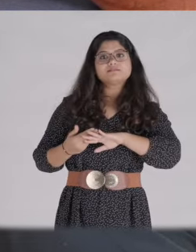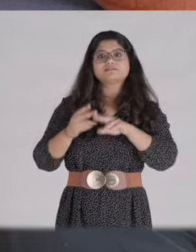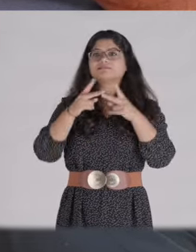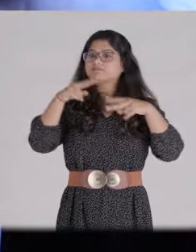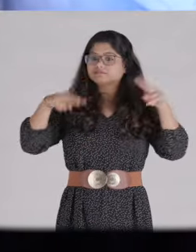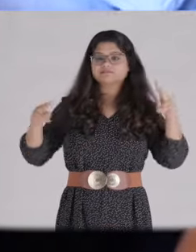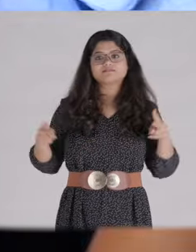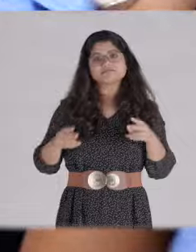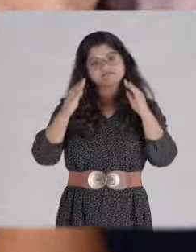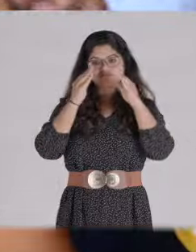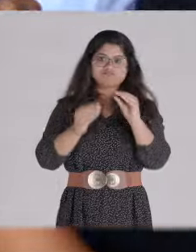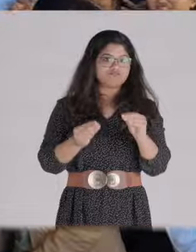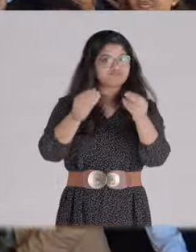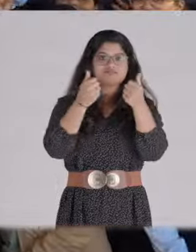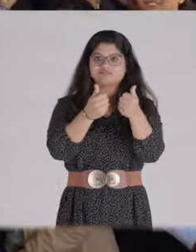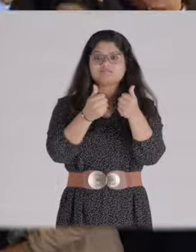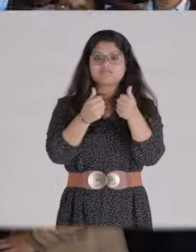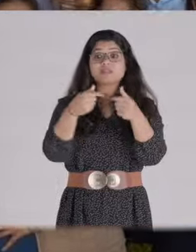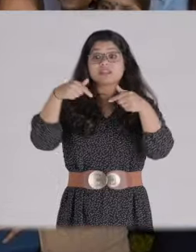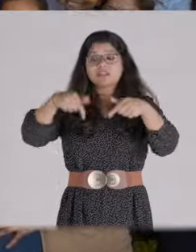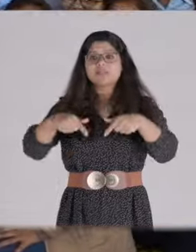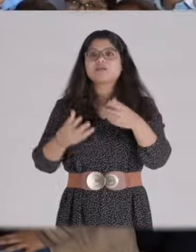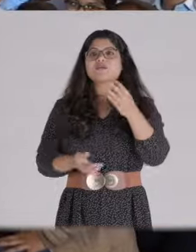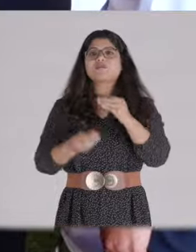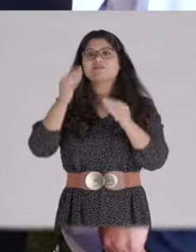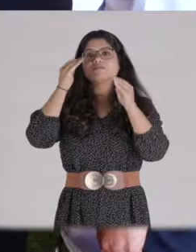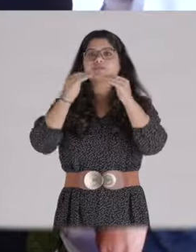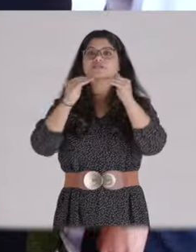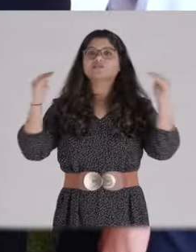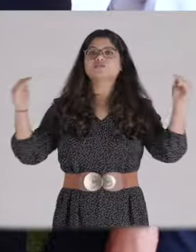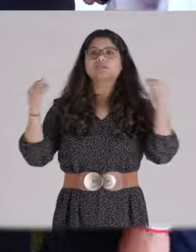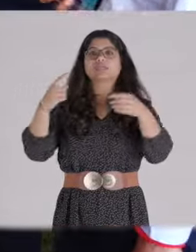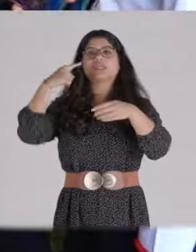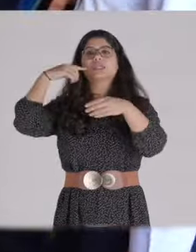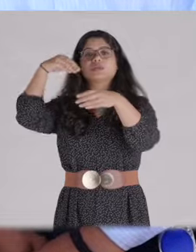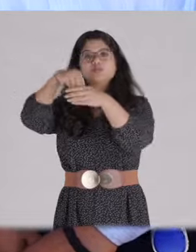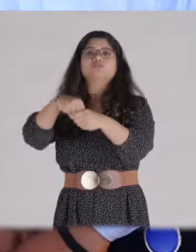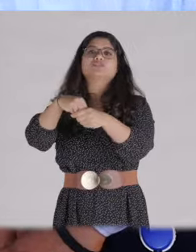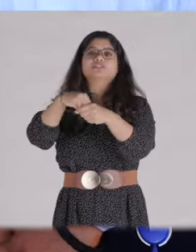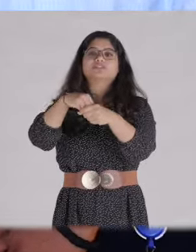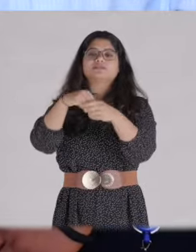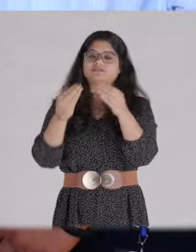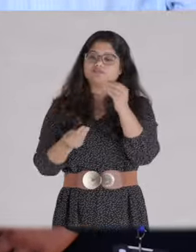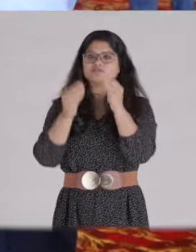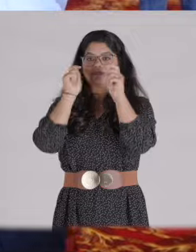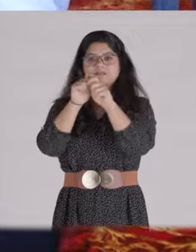We have made good progress in terms of diversity. But now we want to step into the equity and inclusion areas.